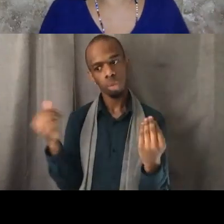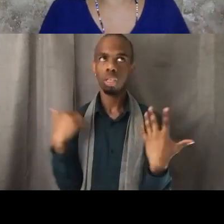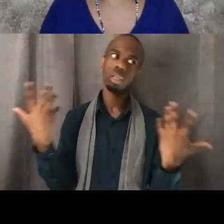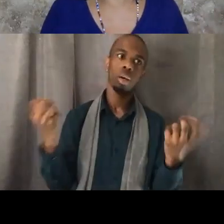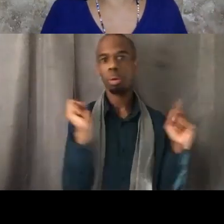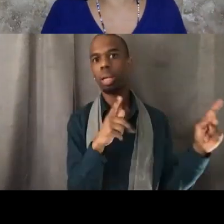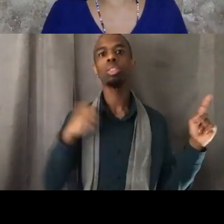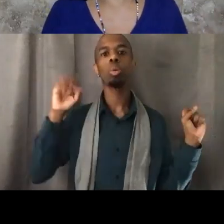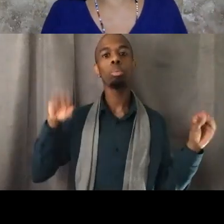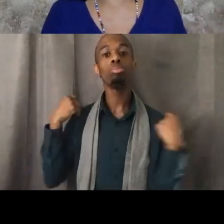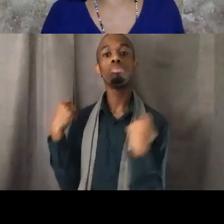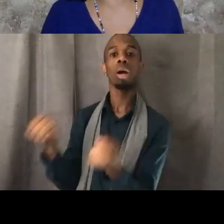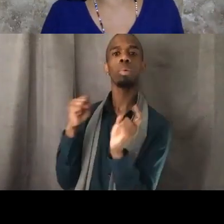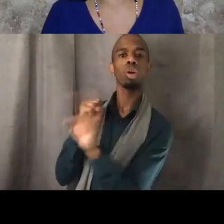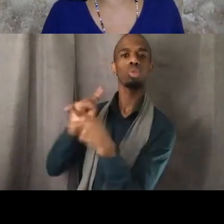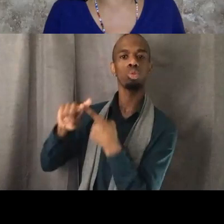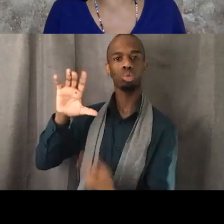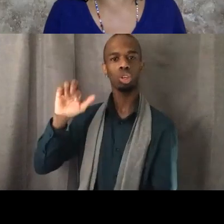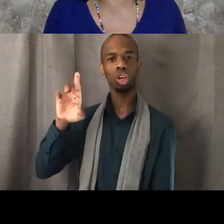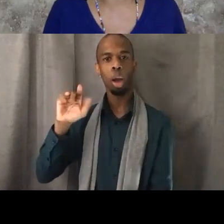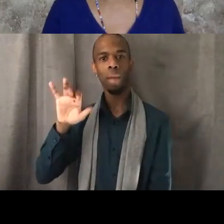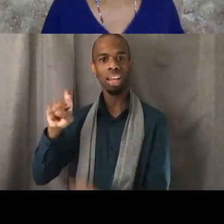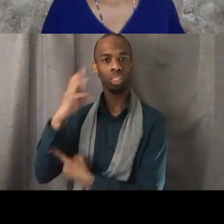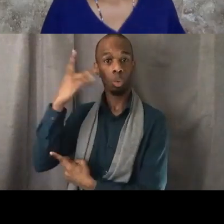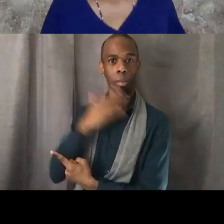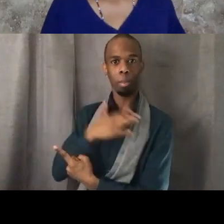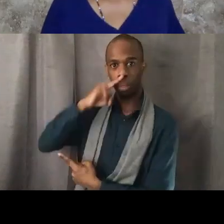'cause my kids were getting too big for the car I was in.